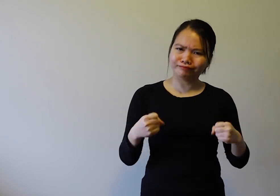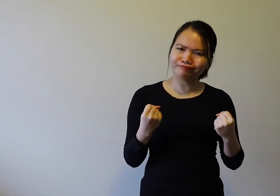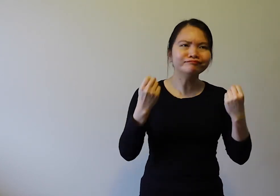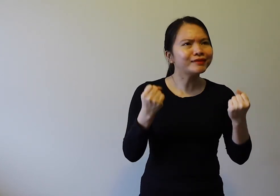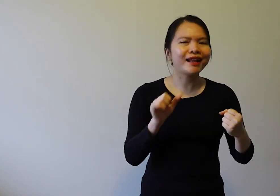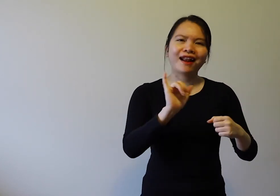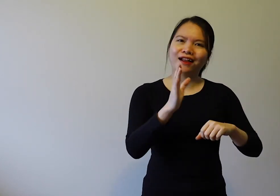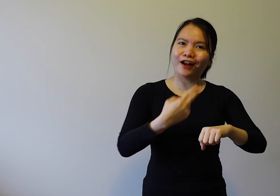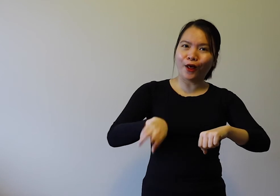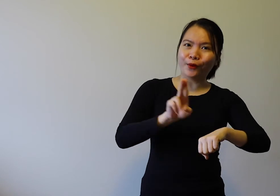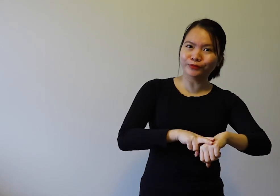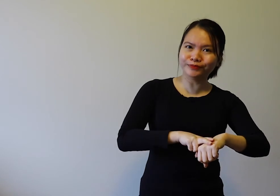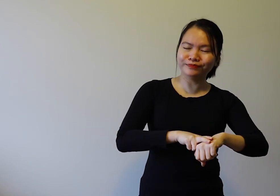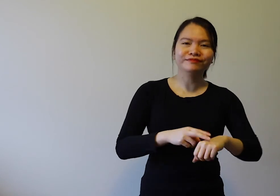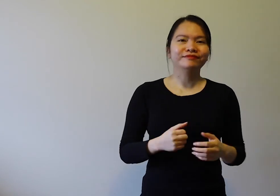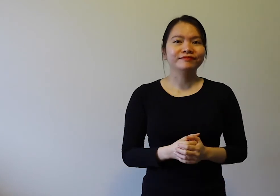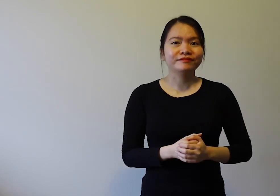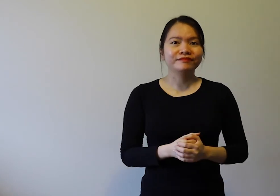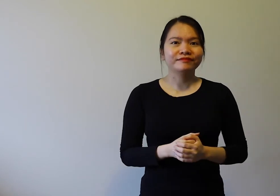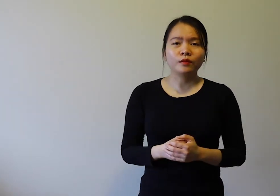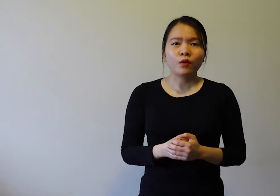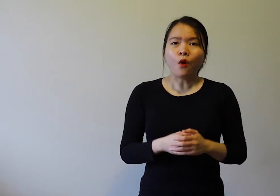and internalize them.